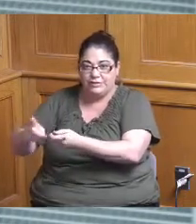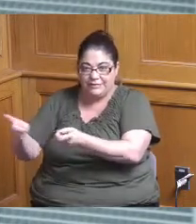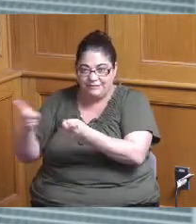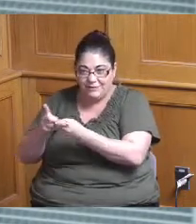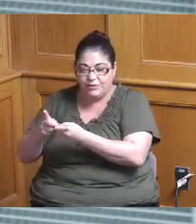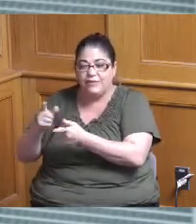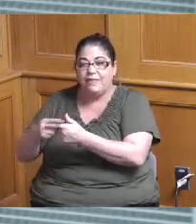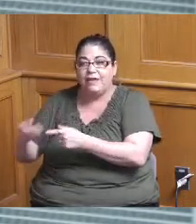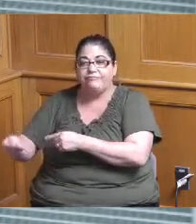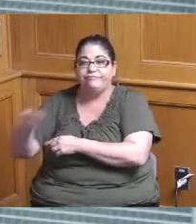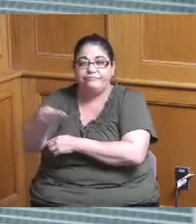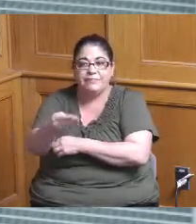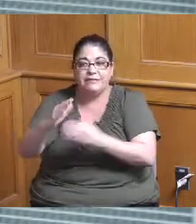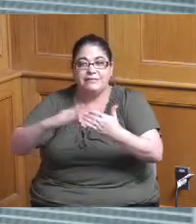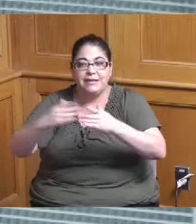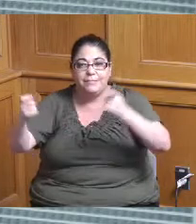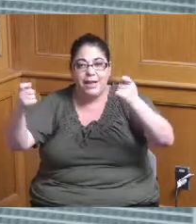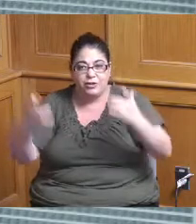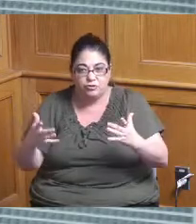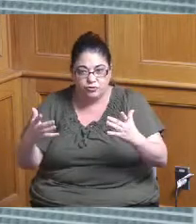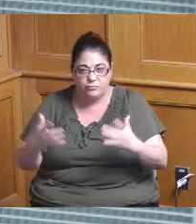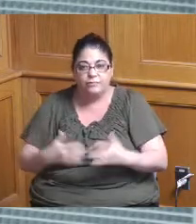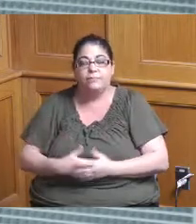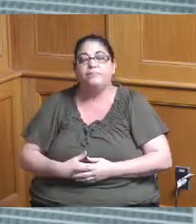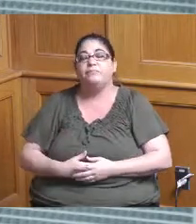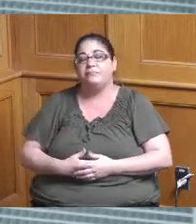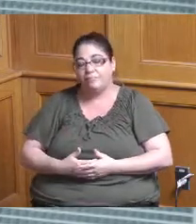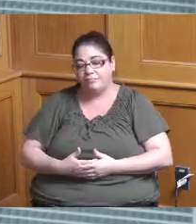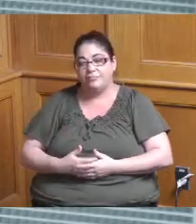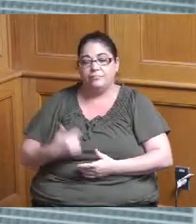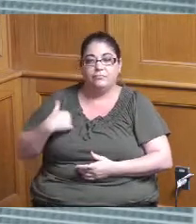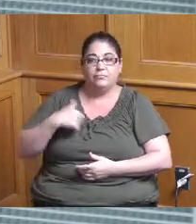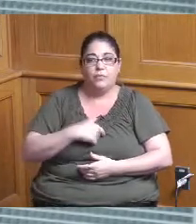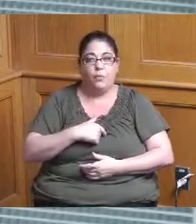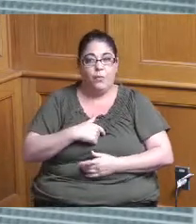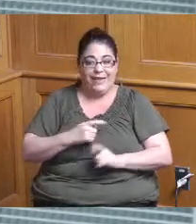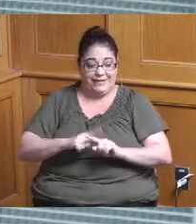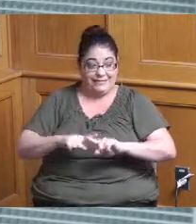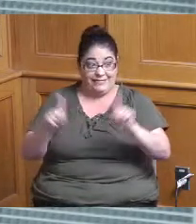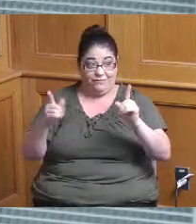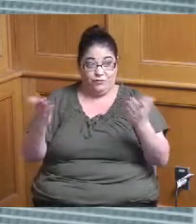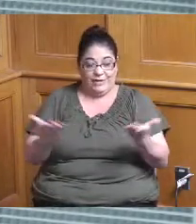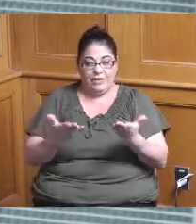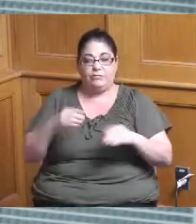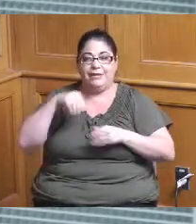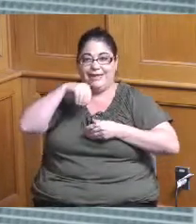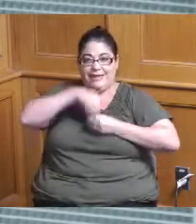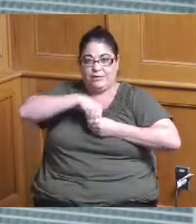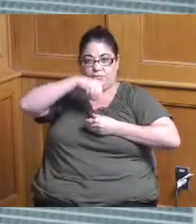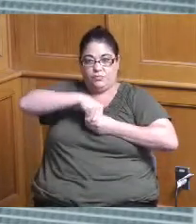to the city manager so the the things that we're trying to do is internally at MSD I mean we have